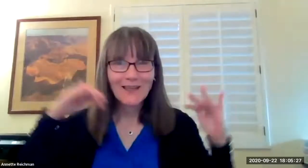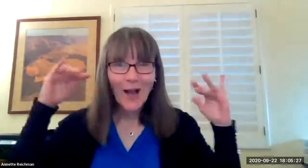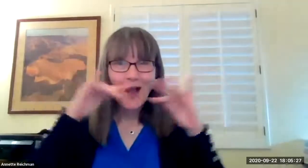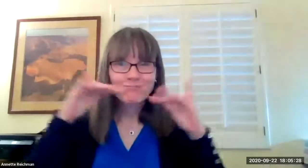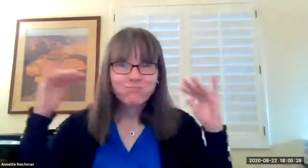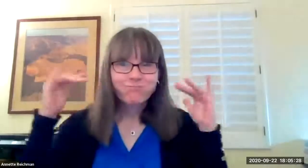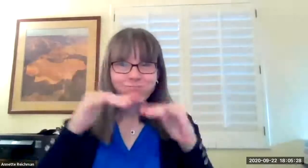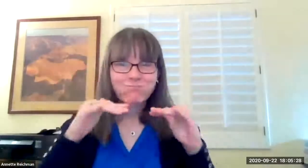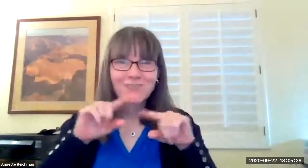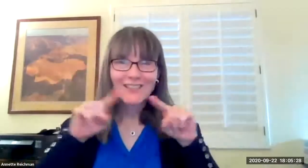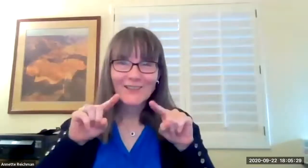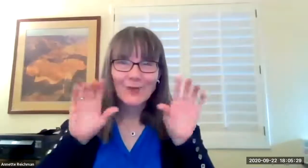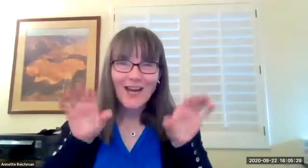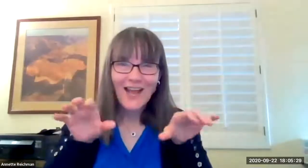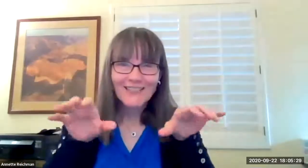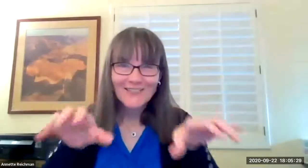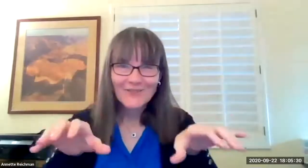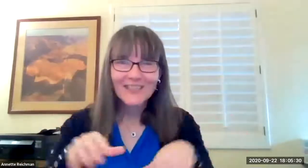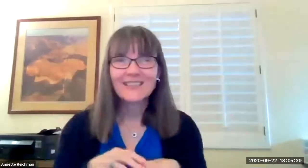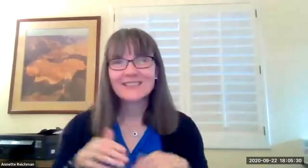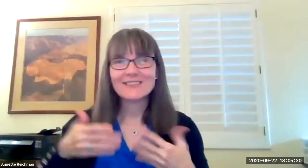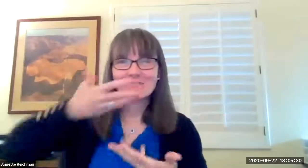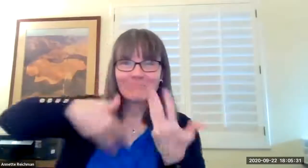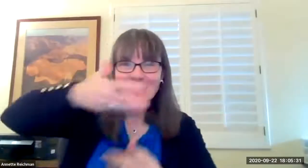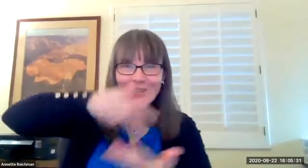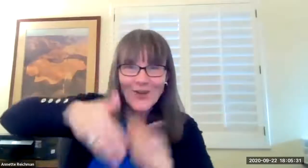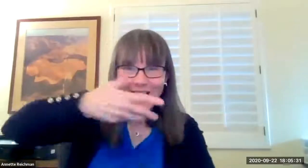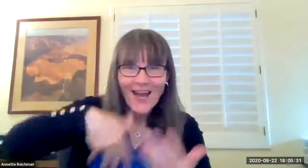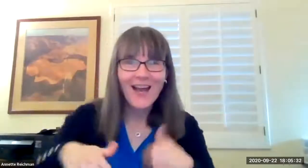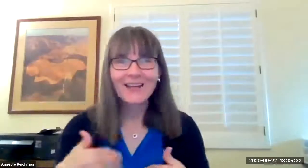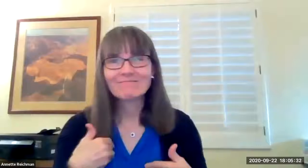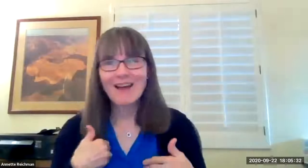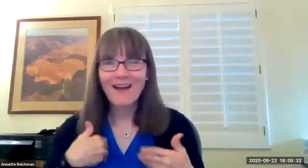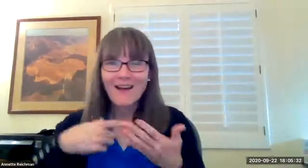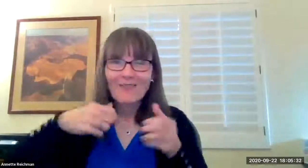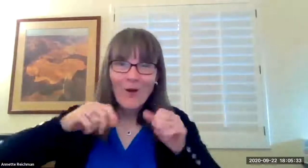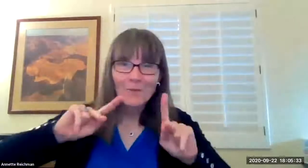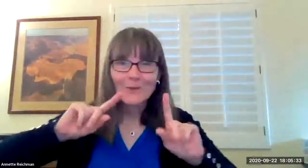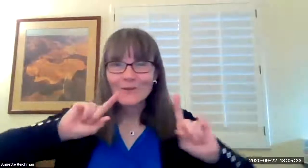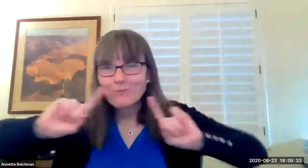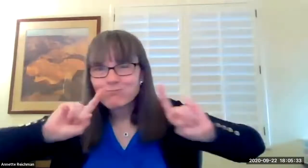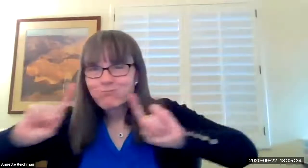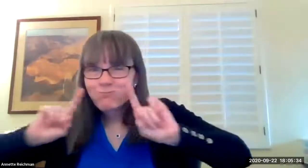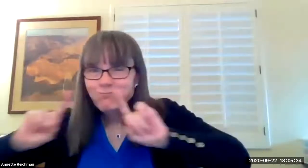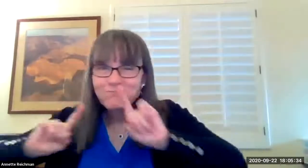historically with deaf awareness week we're typically gathered together